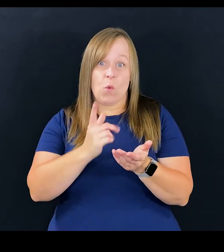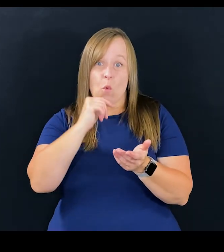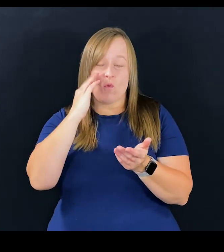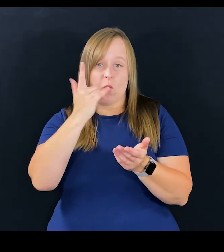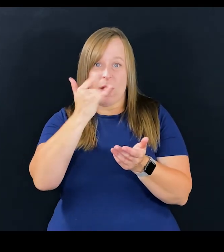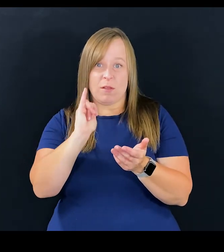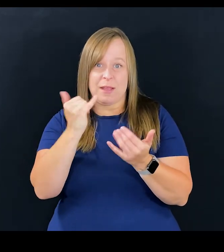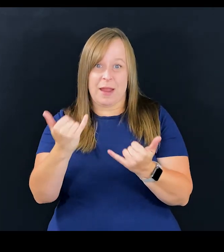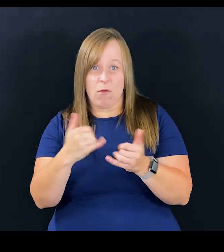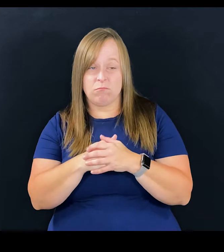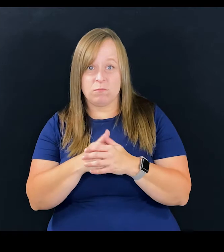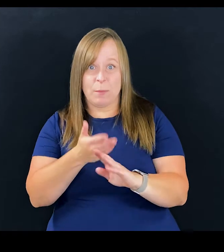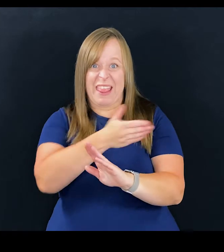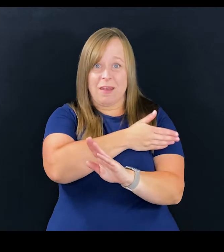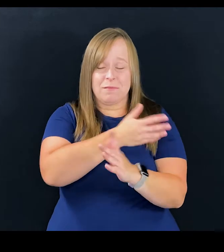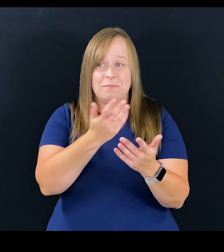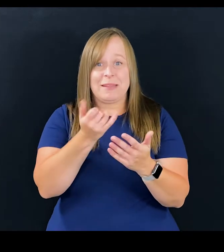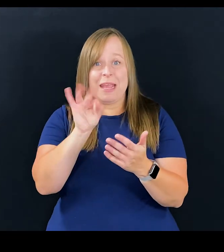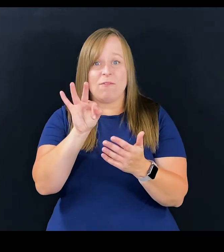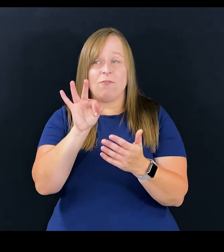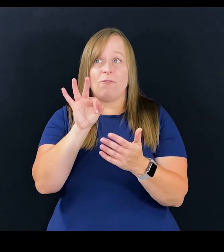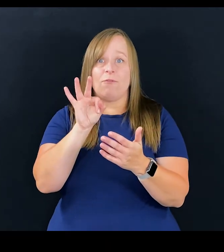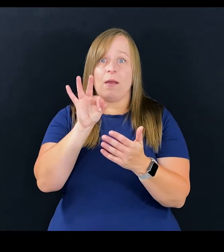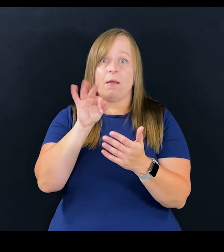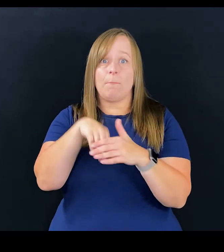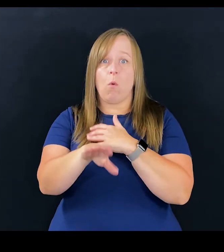And who knows what that looks like. And if I had been born 100 years ago,